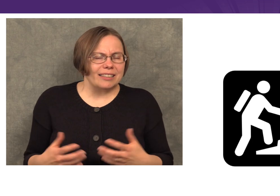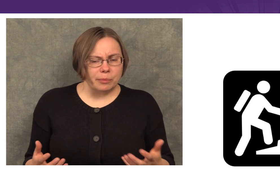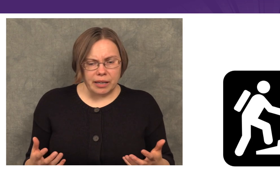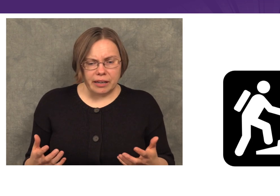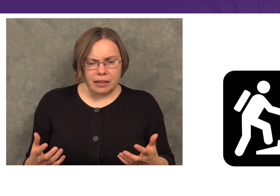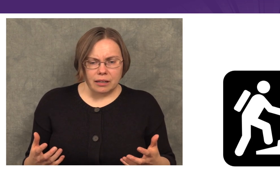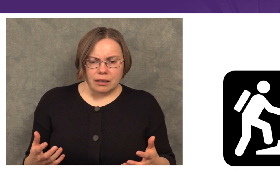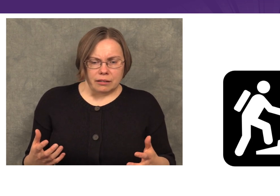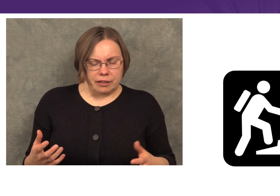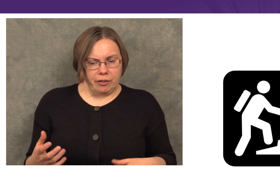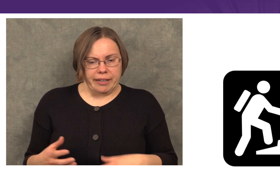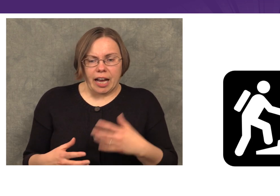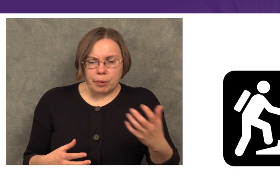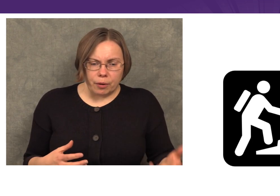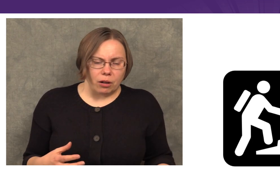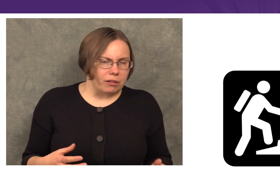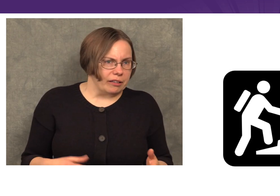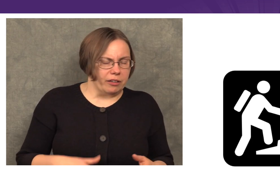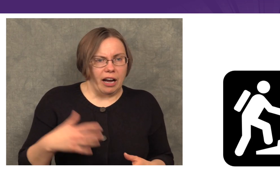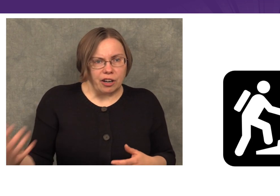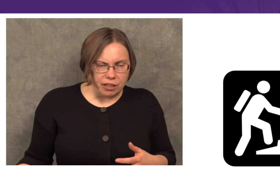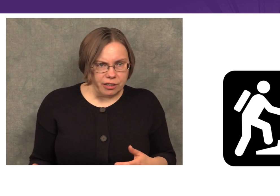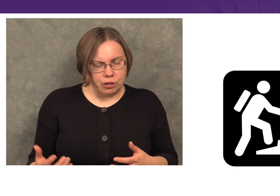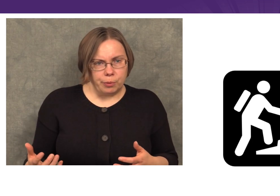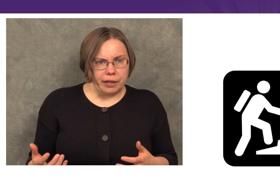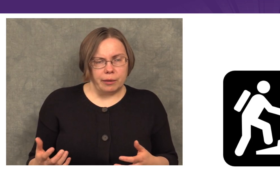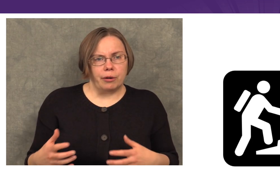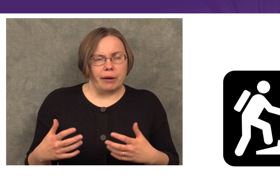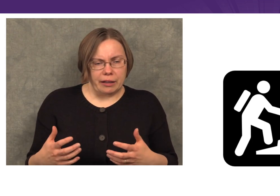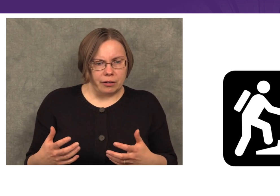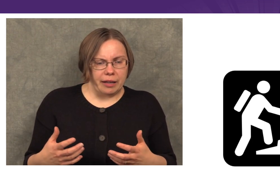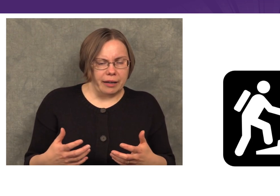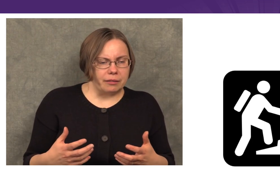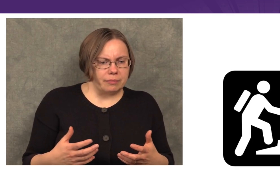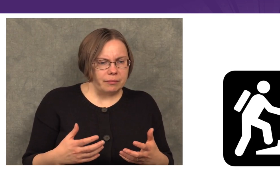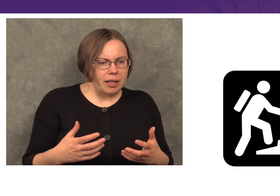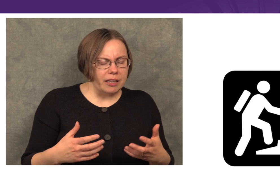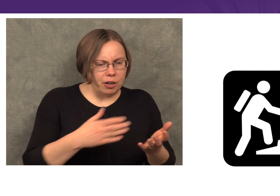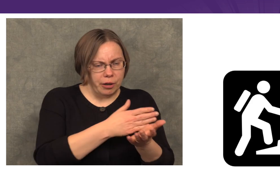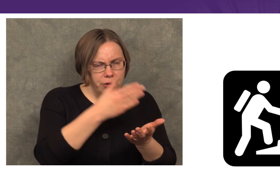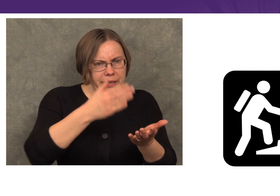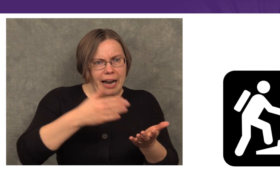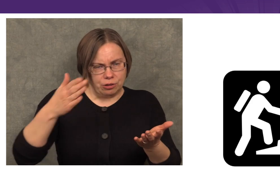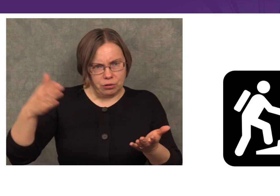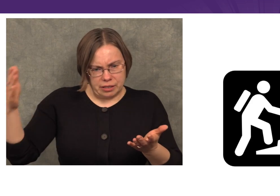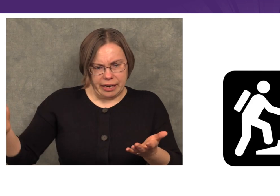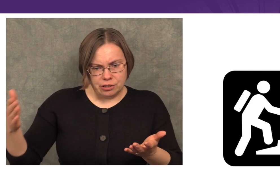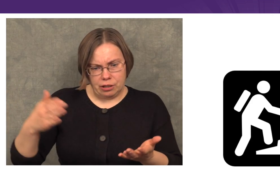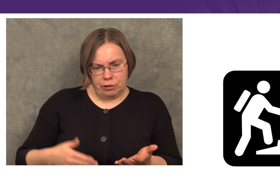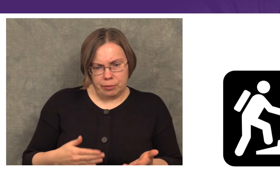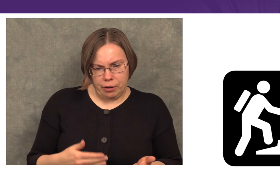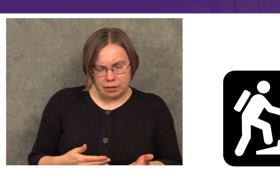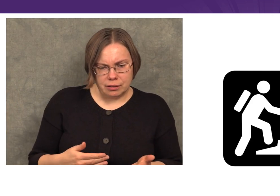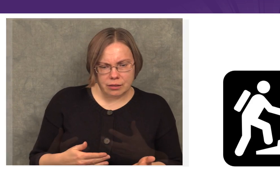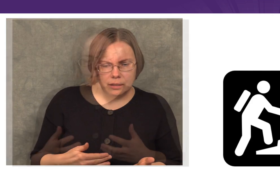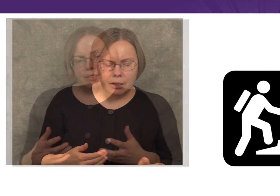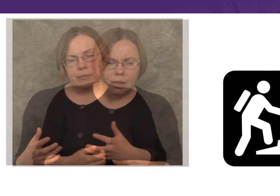That doesn’t mean that they’re incapable, that they’re not good at interpreting, but rather that they’re going through a natural stage in the learning process.